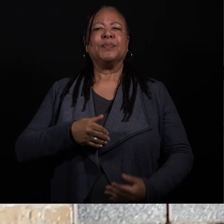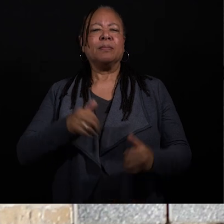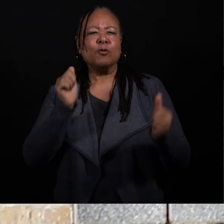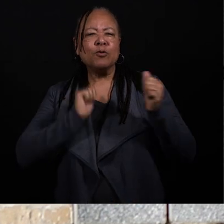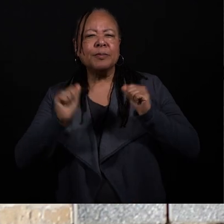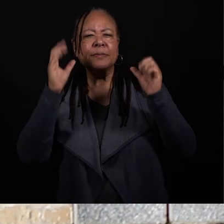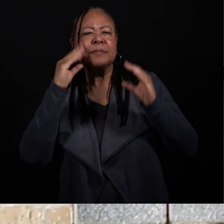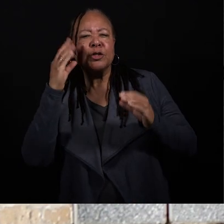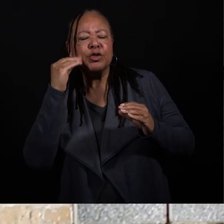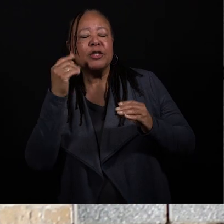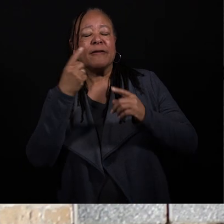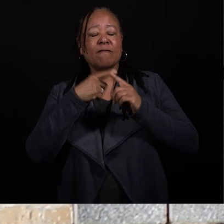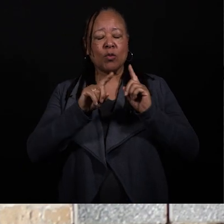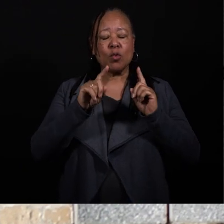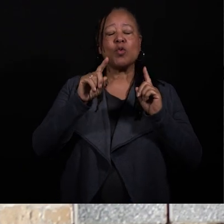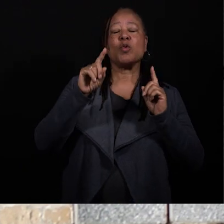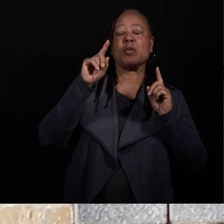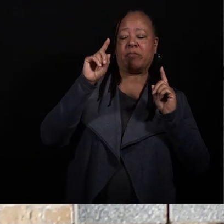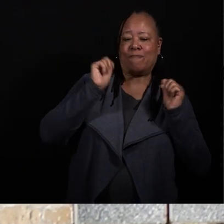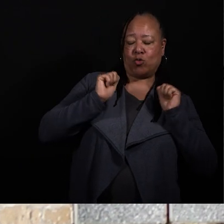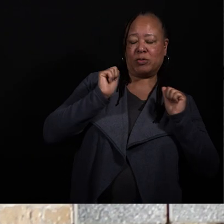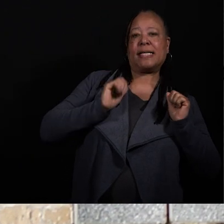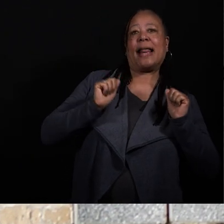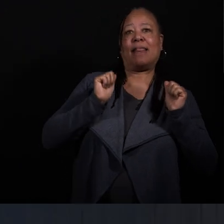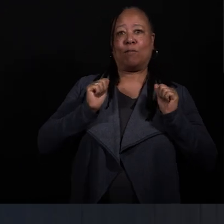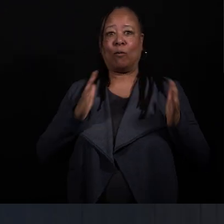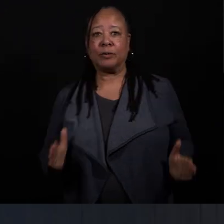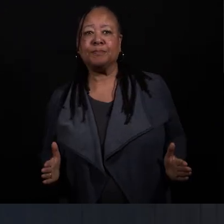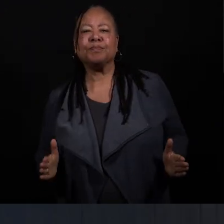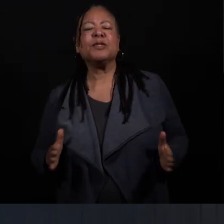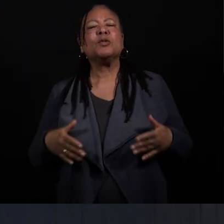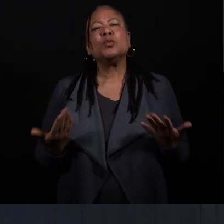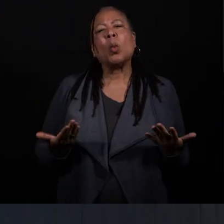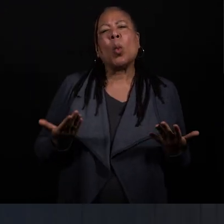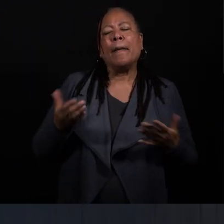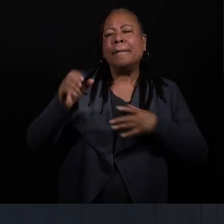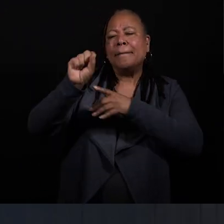for both the performer and the audience. So in [siccer],